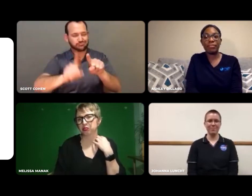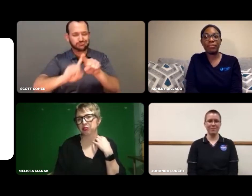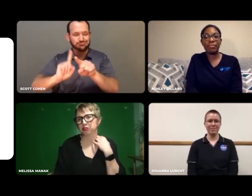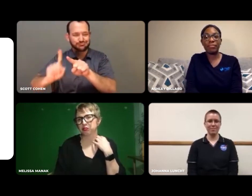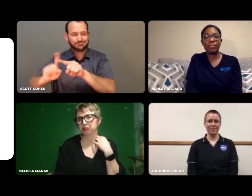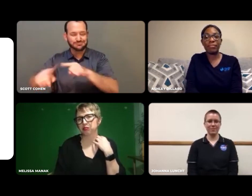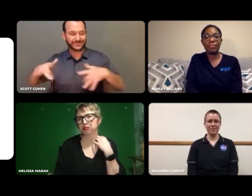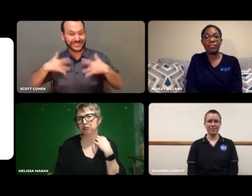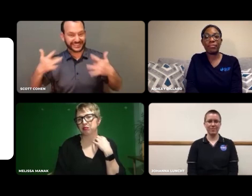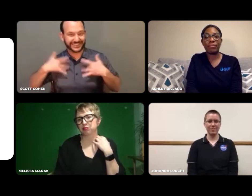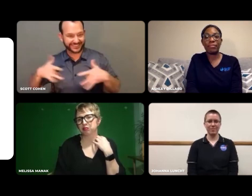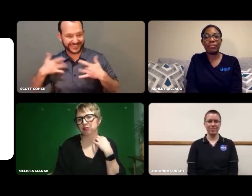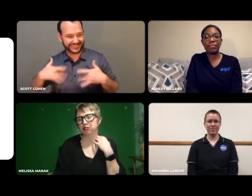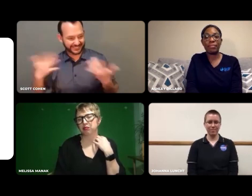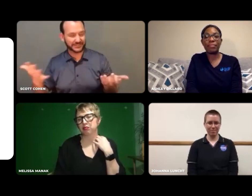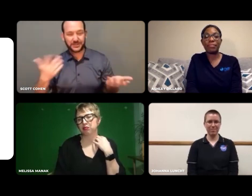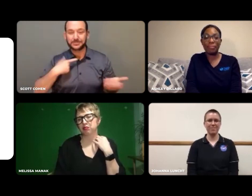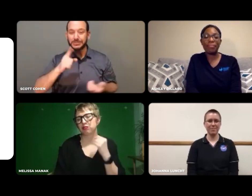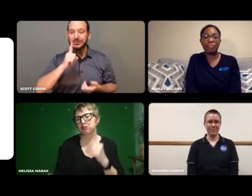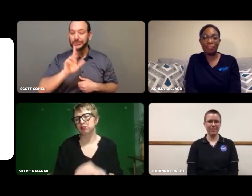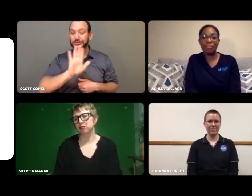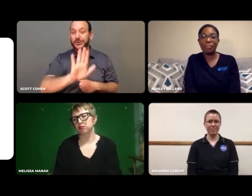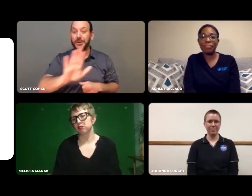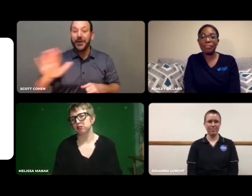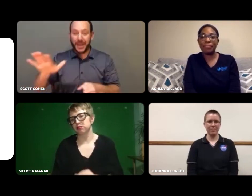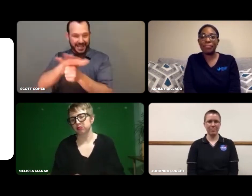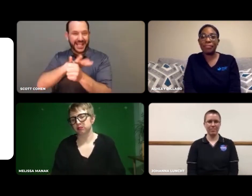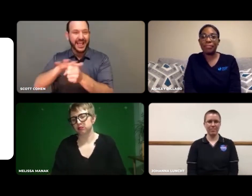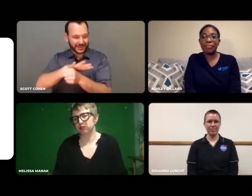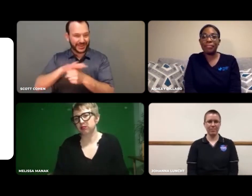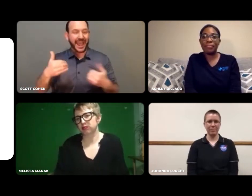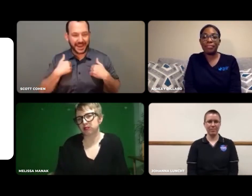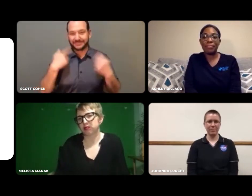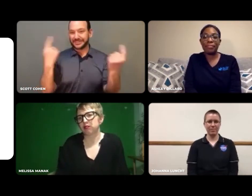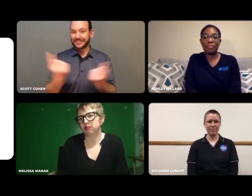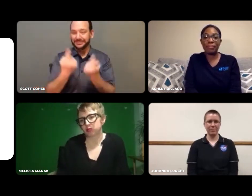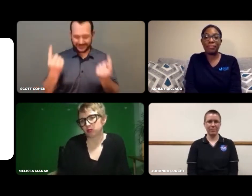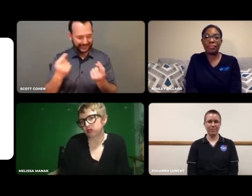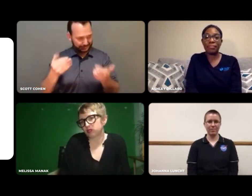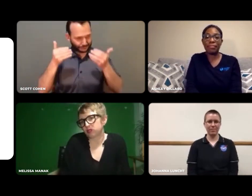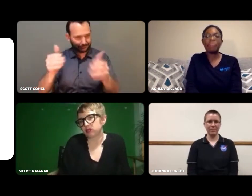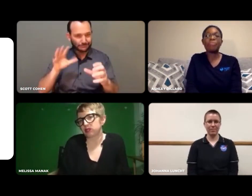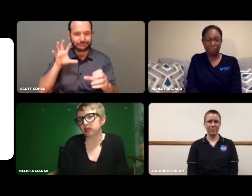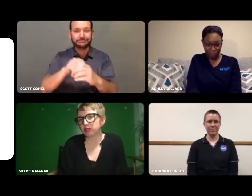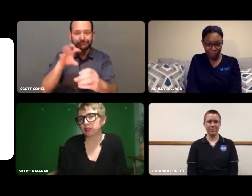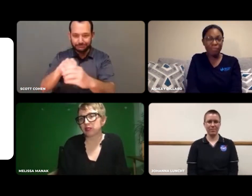It's full of events. I'm sure your local area has something.